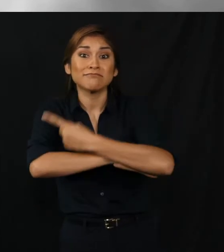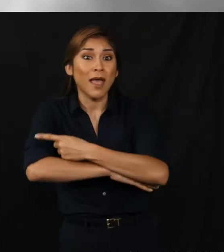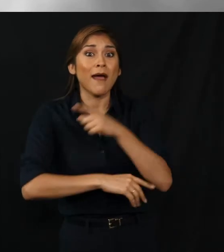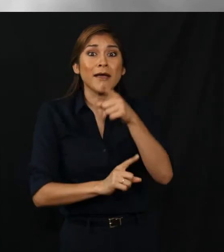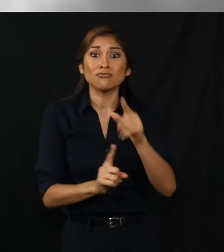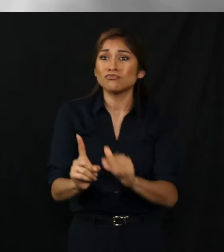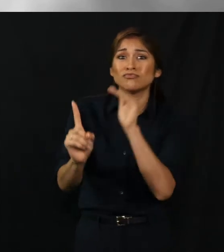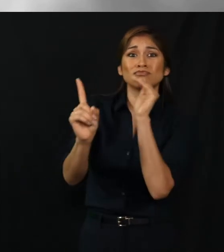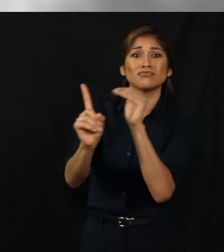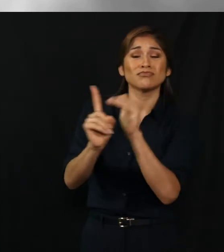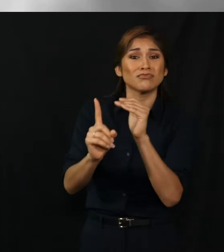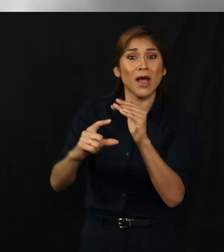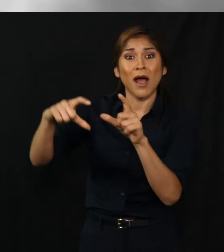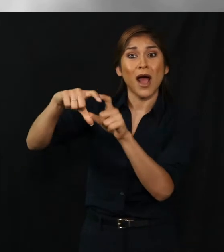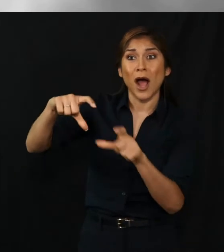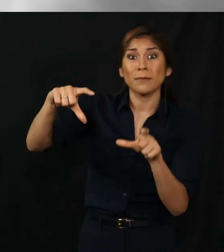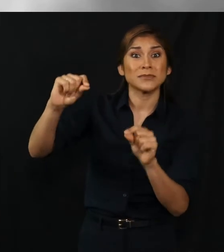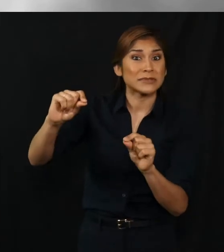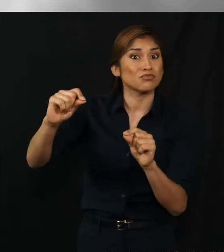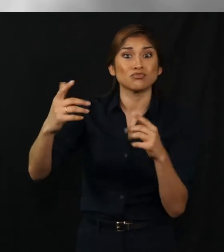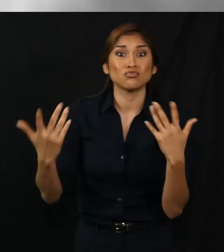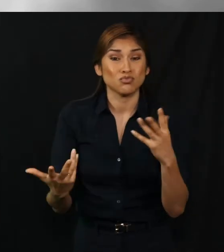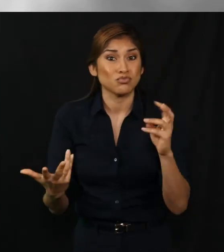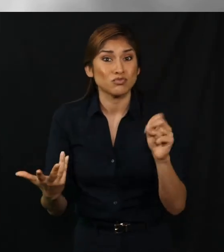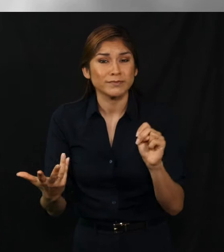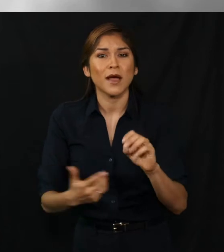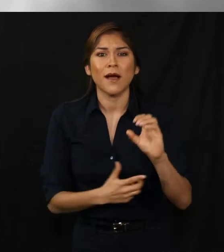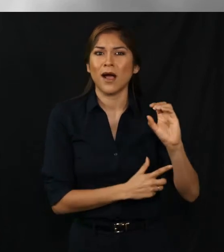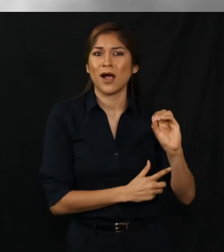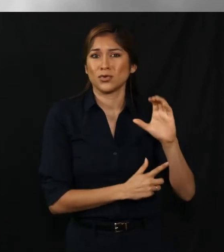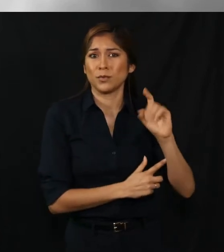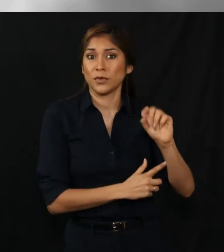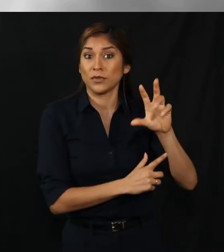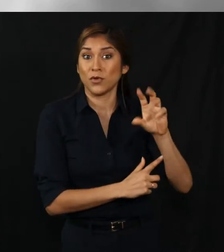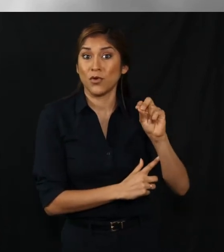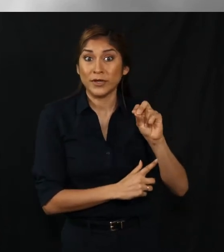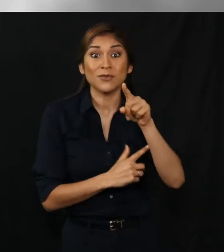The deadline to request an absentee ballot is officially October 30th